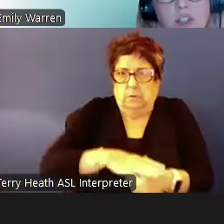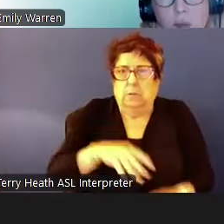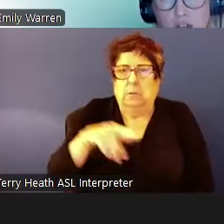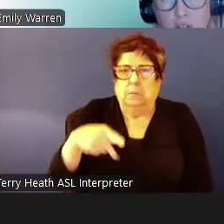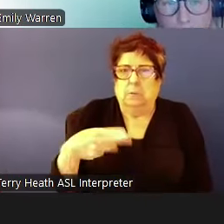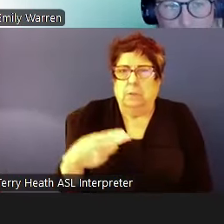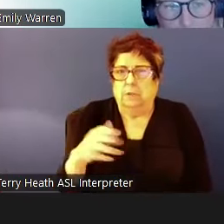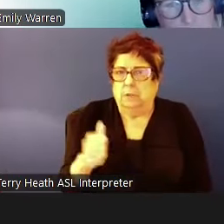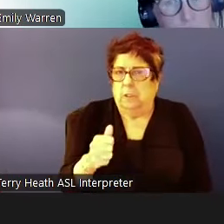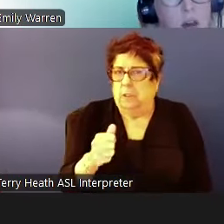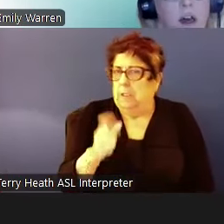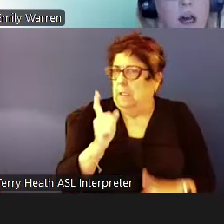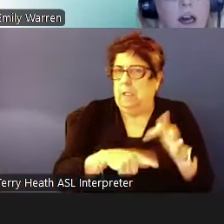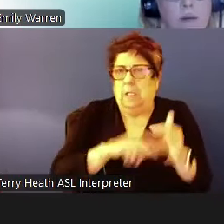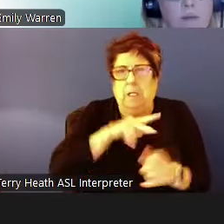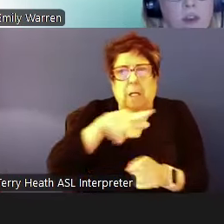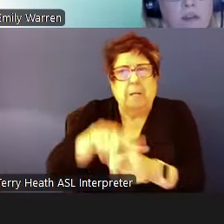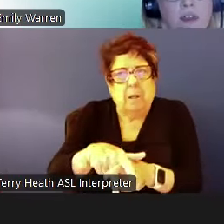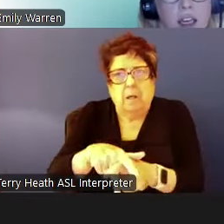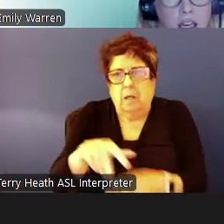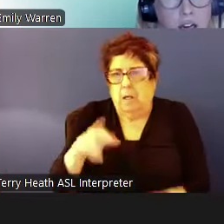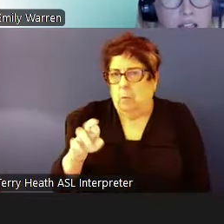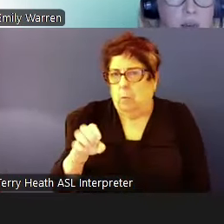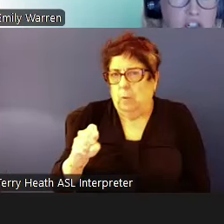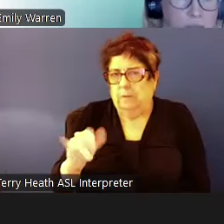mainstream applicants. The thinking here is that means Jane -- mainstream